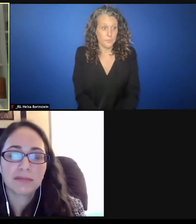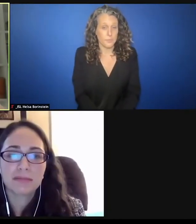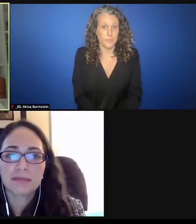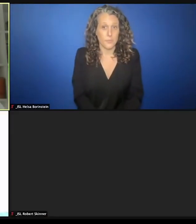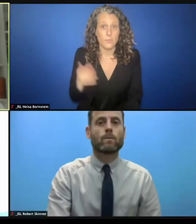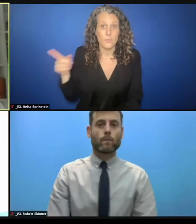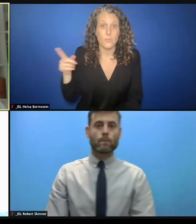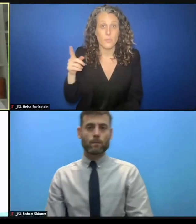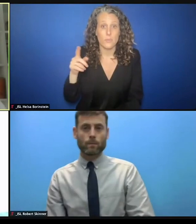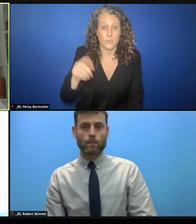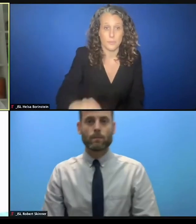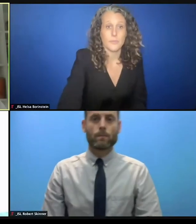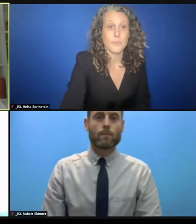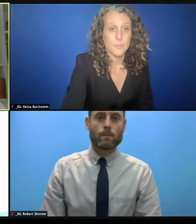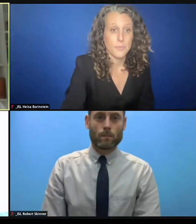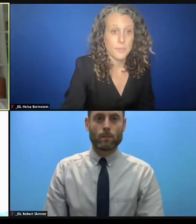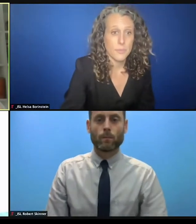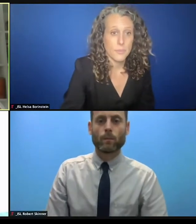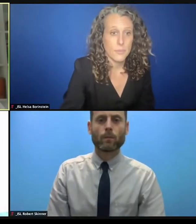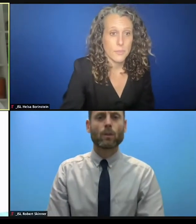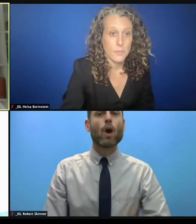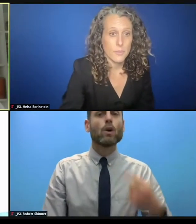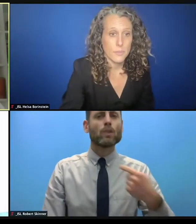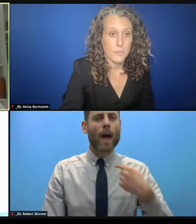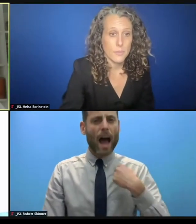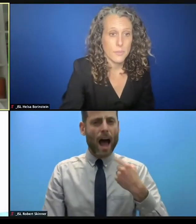communication with you about the dialogue that's been going on with the protection